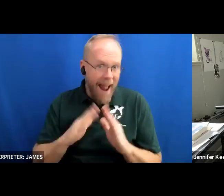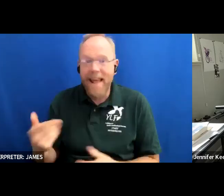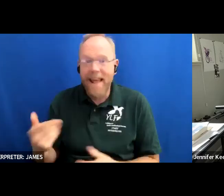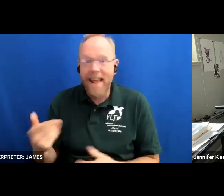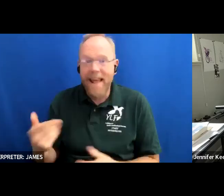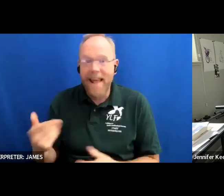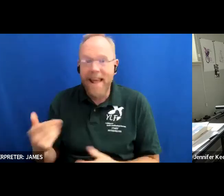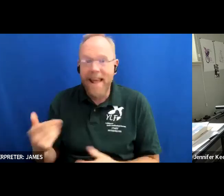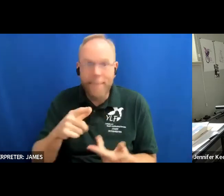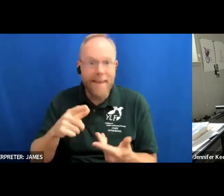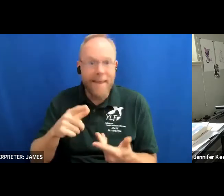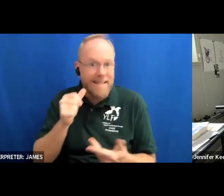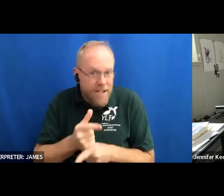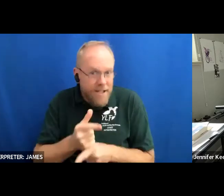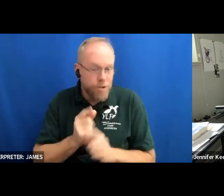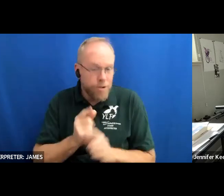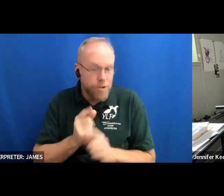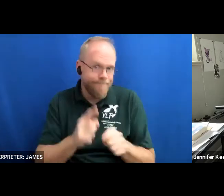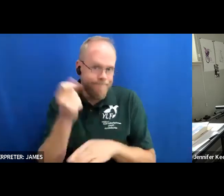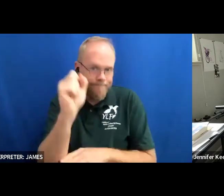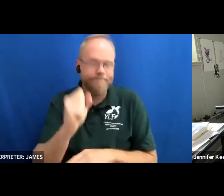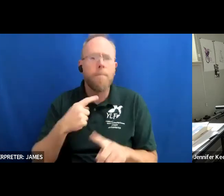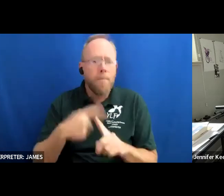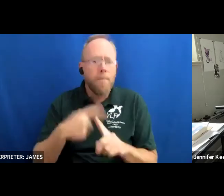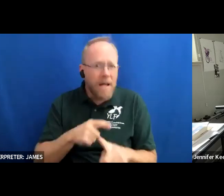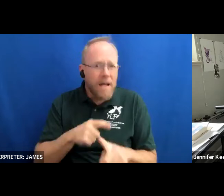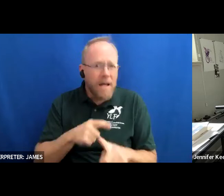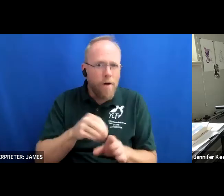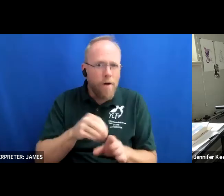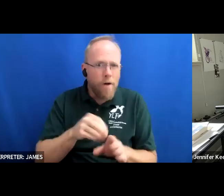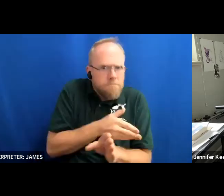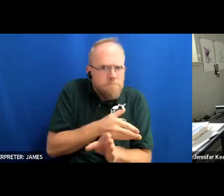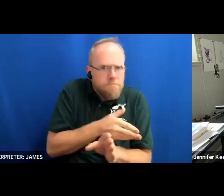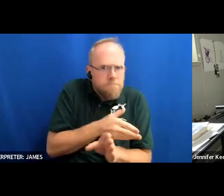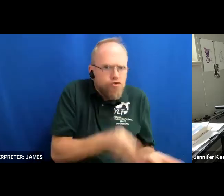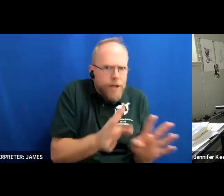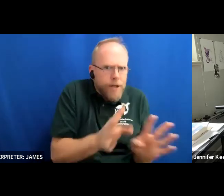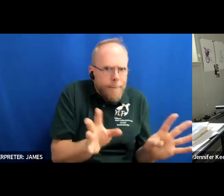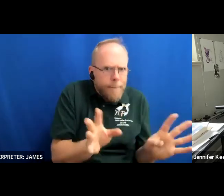the protest and strategy meetings and we were excited to see what the protests were all about